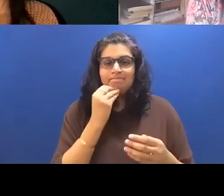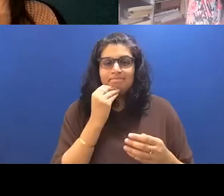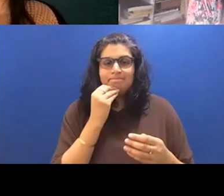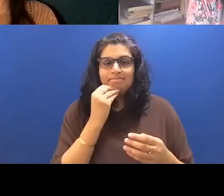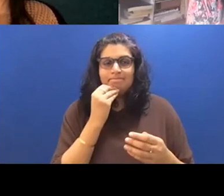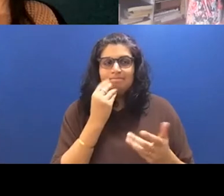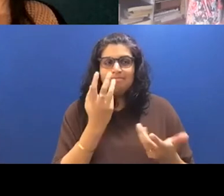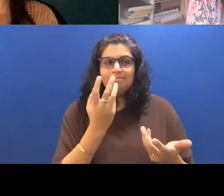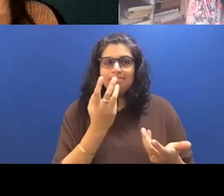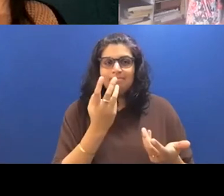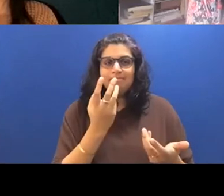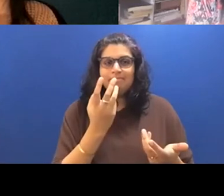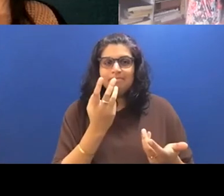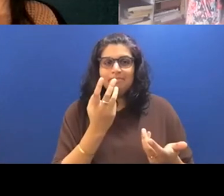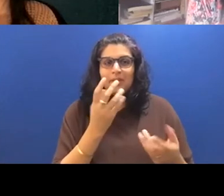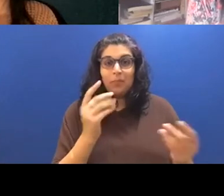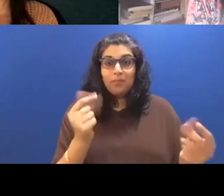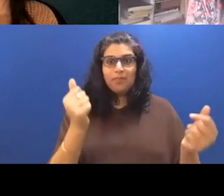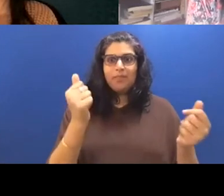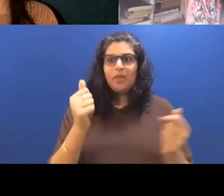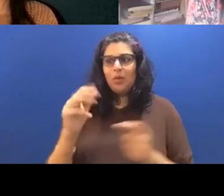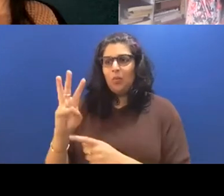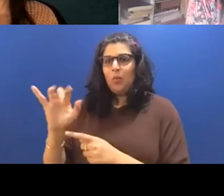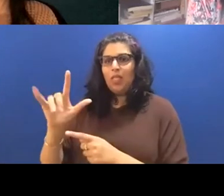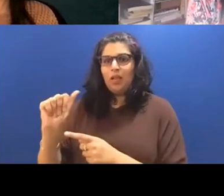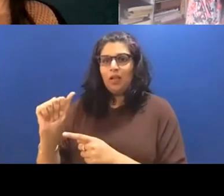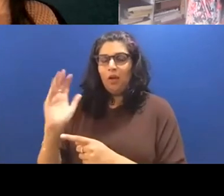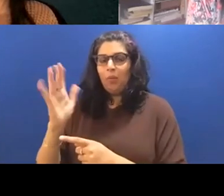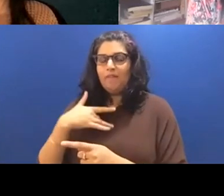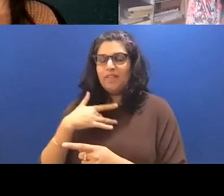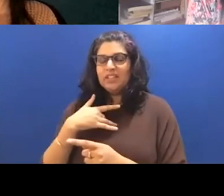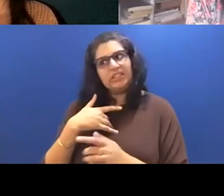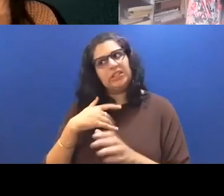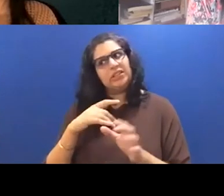because she doesn't have this experience. Growing up, but she thinks that everyone else